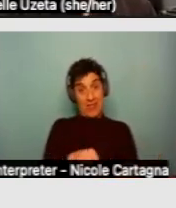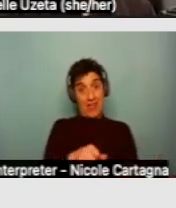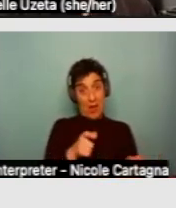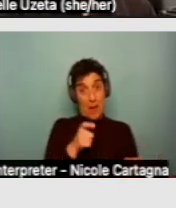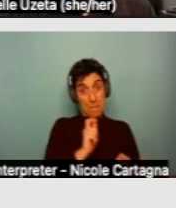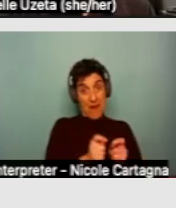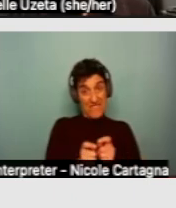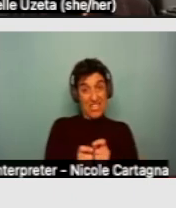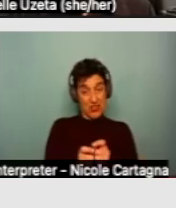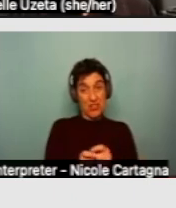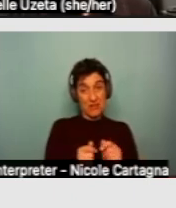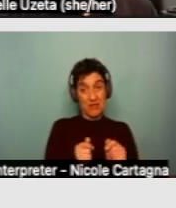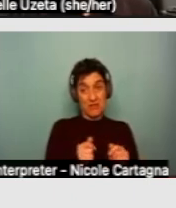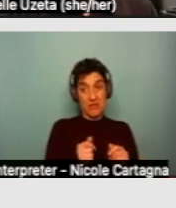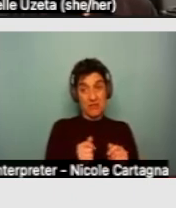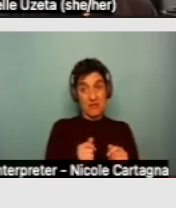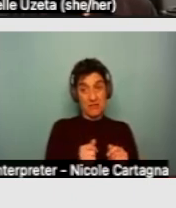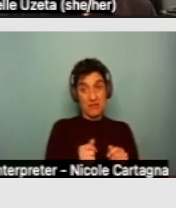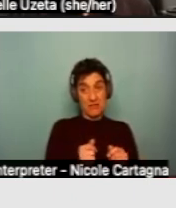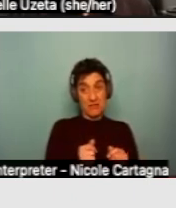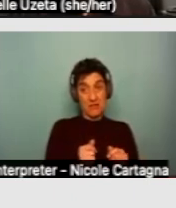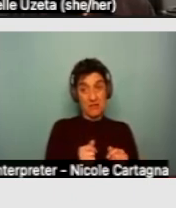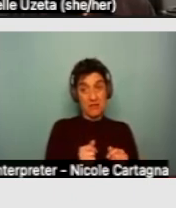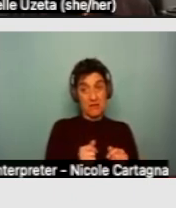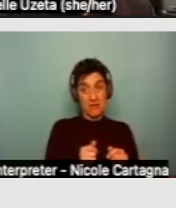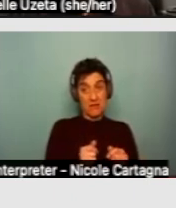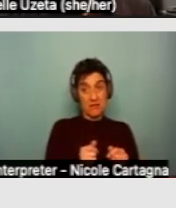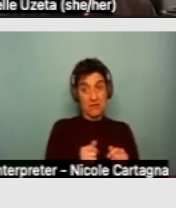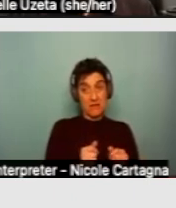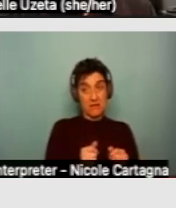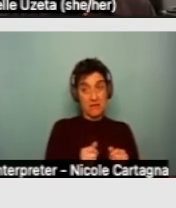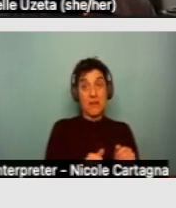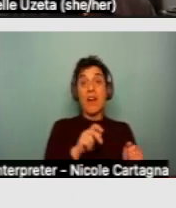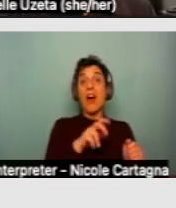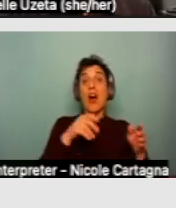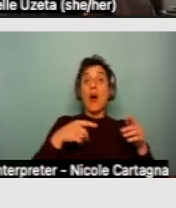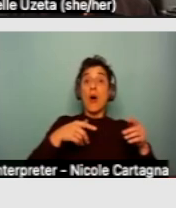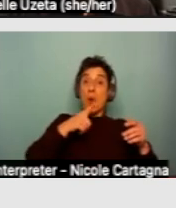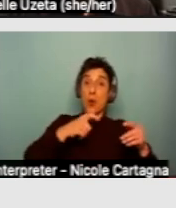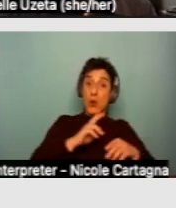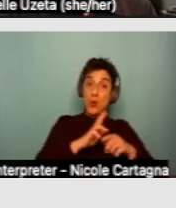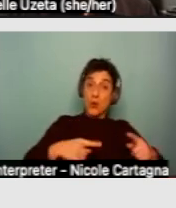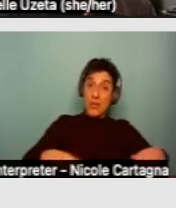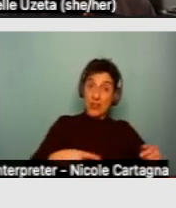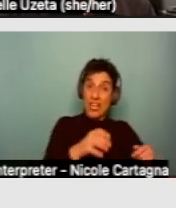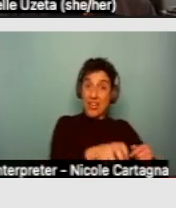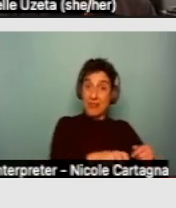be fixed before a new tenant moves in who may not need that type of thing and may want